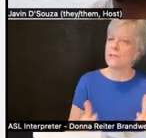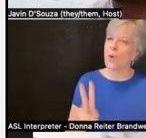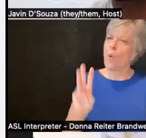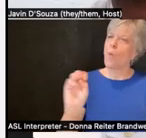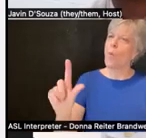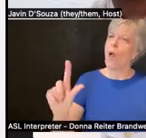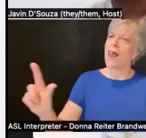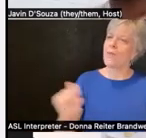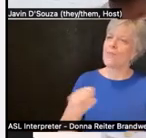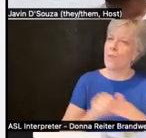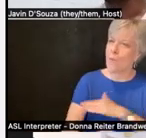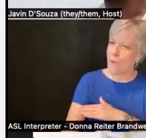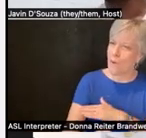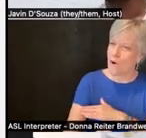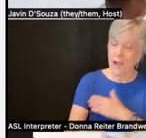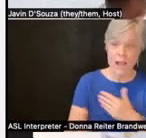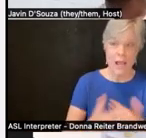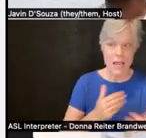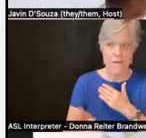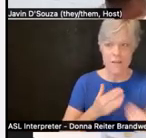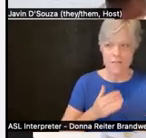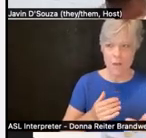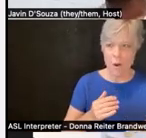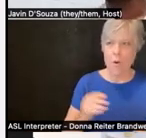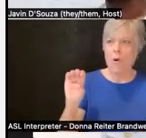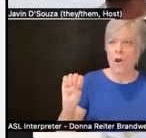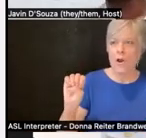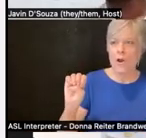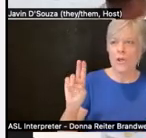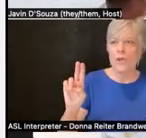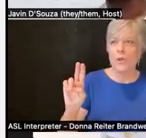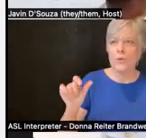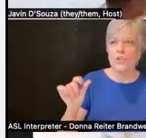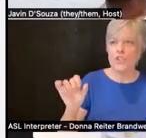even though eugenicists have claimed otherwise.